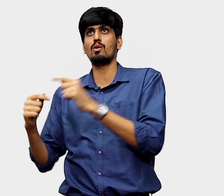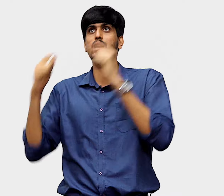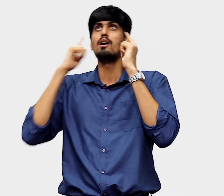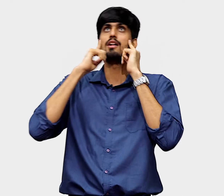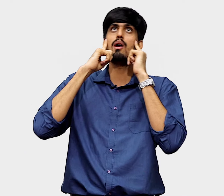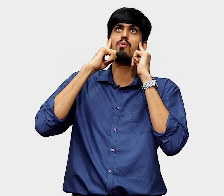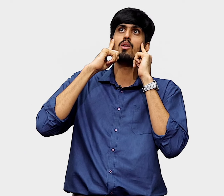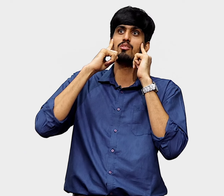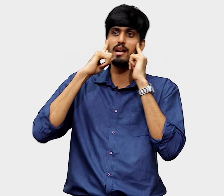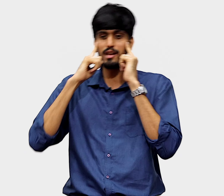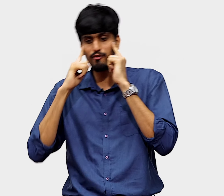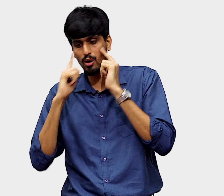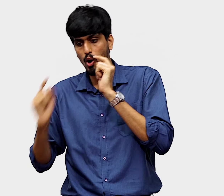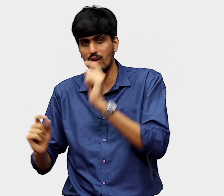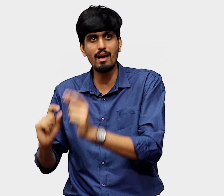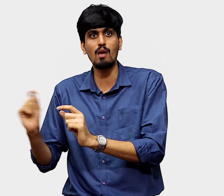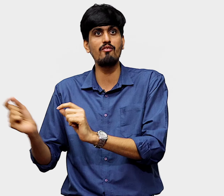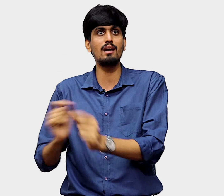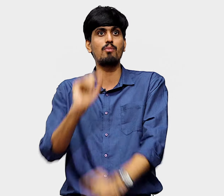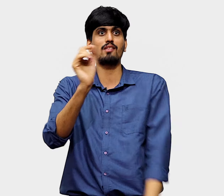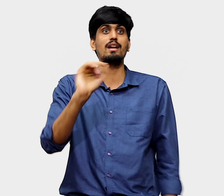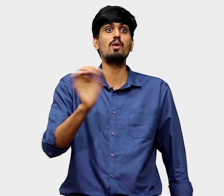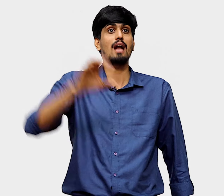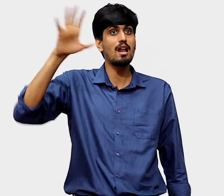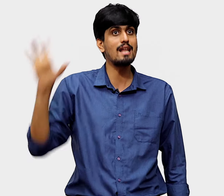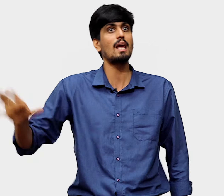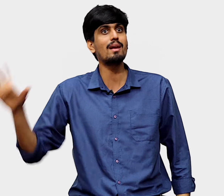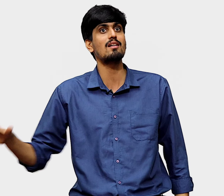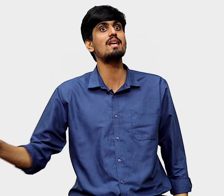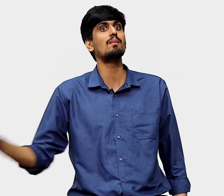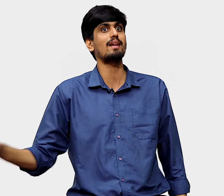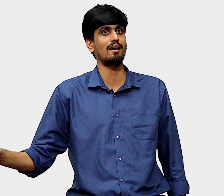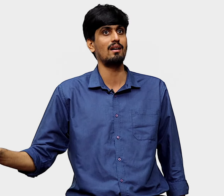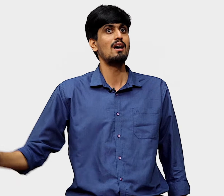Okay now everyone wants to buy vegan food. How do we make our vegan products ready? No, they're already keeping it ready on the market.